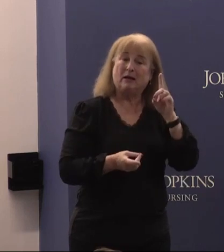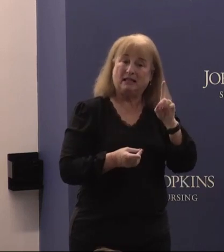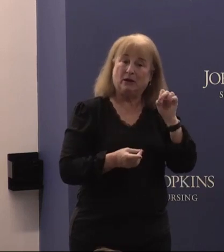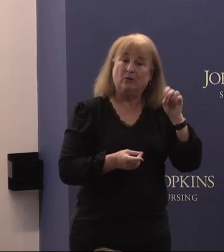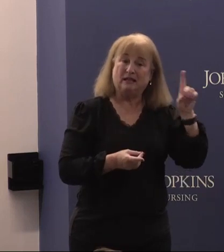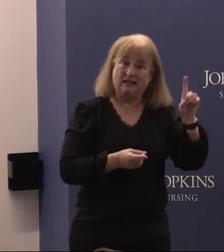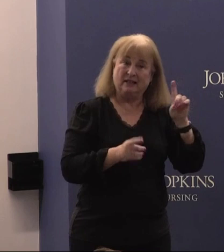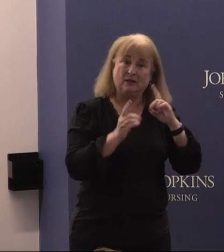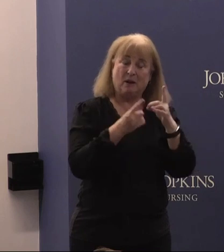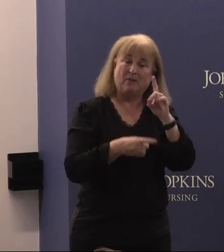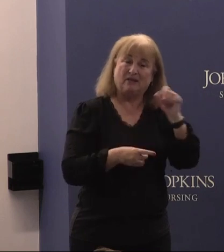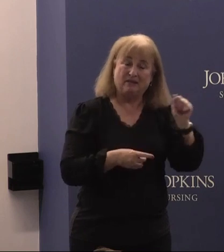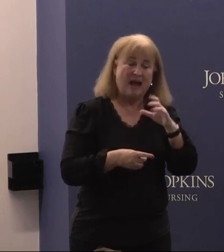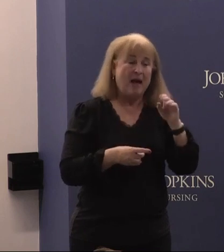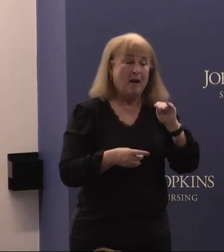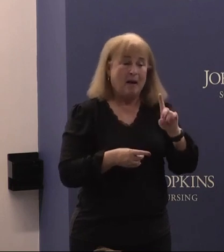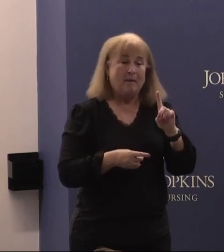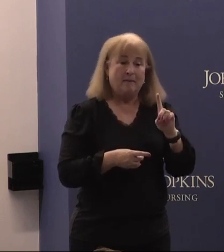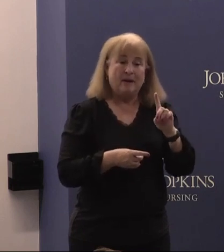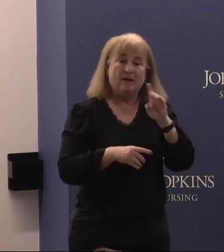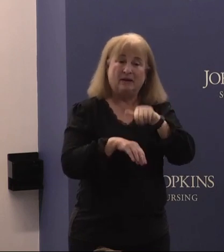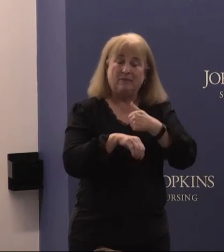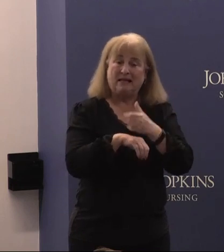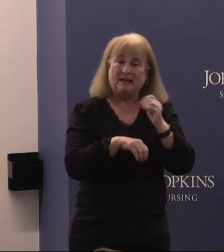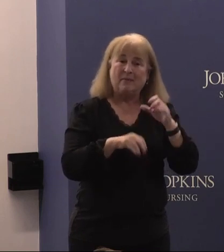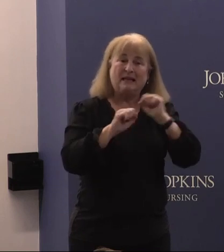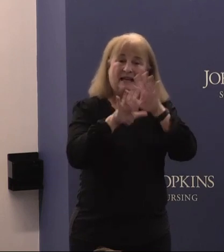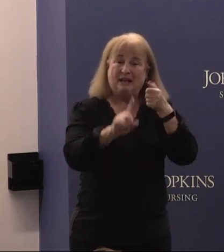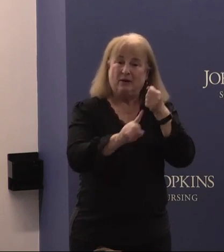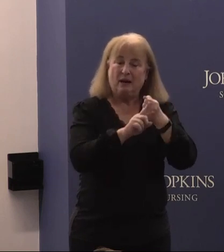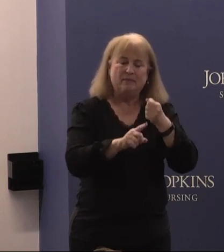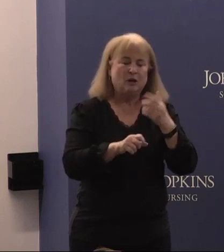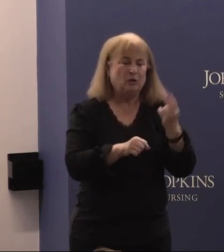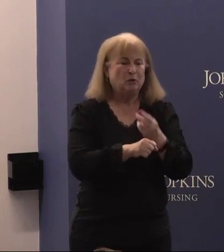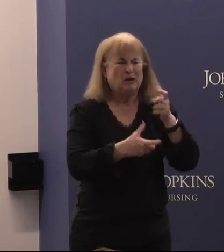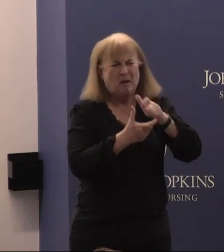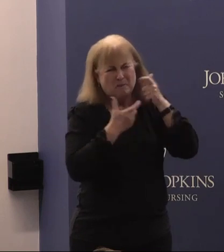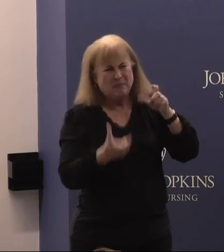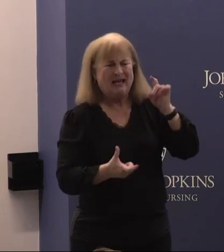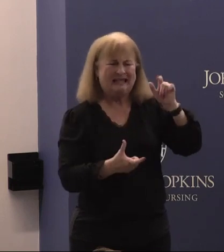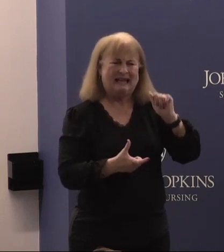Maryland based company, clear impact, to leverage big data and use a results-based accountability